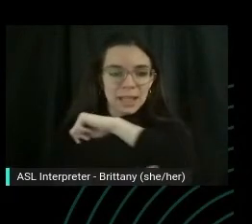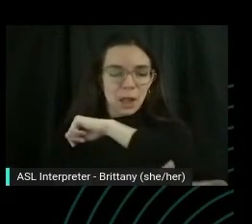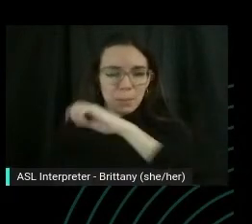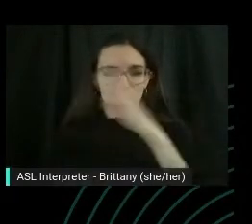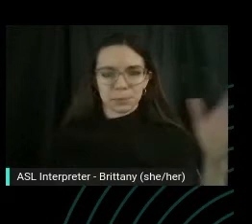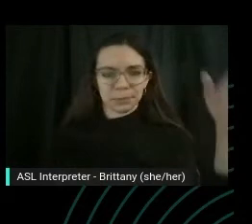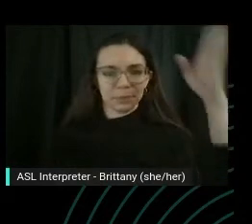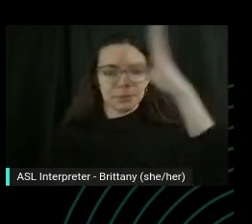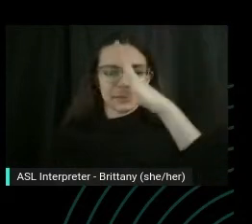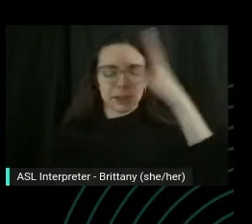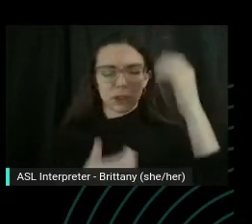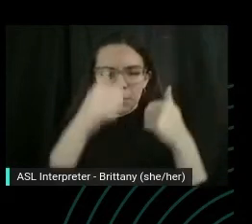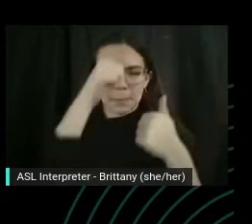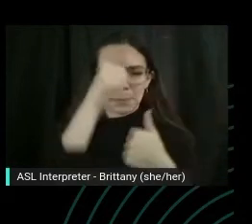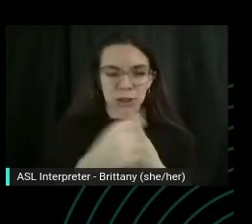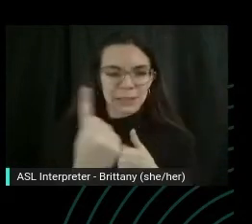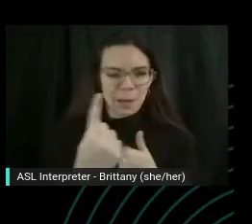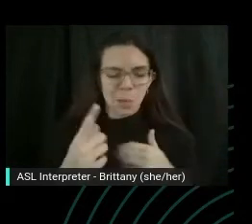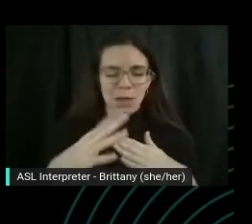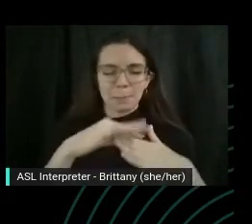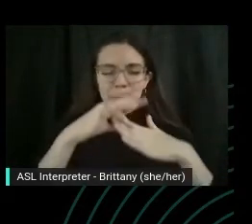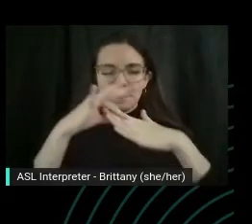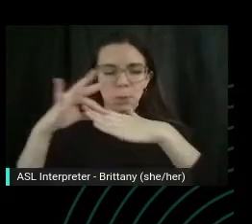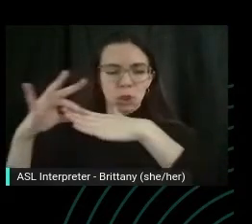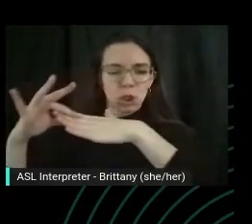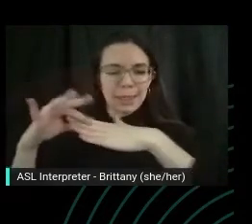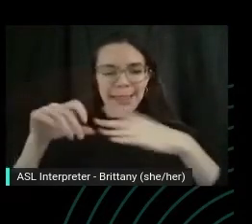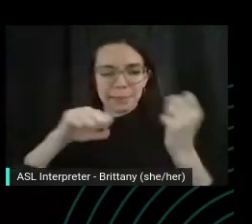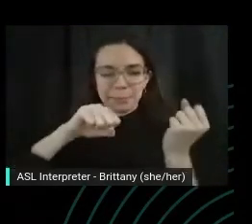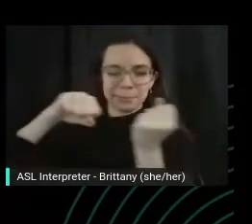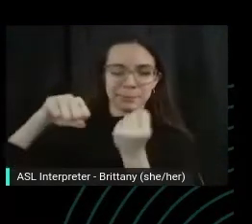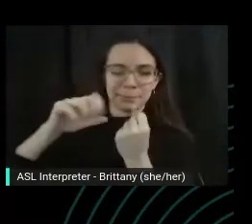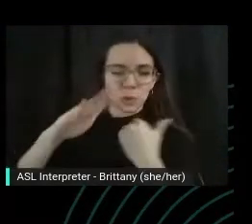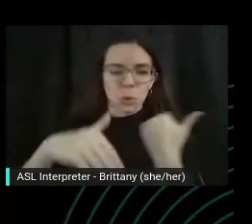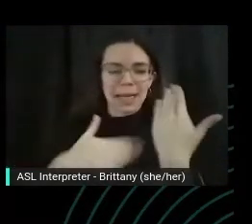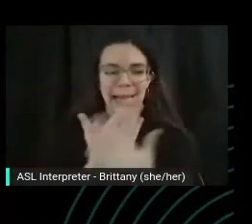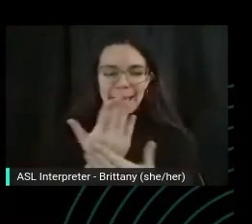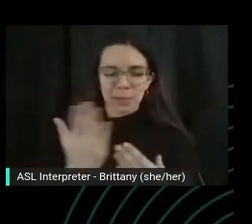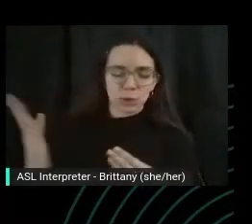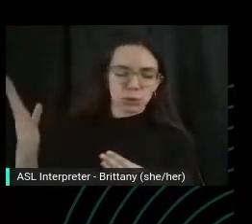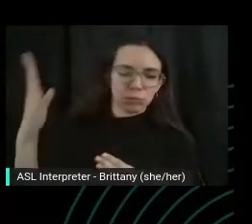So you're reaching and up last time.